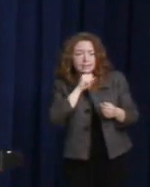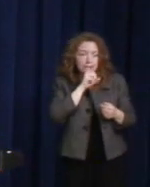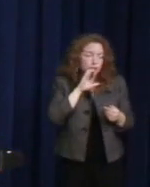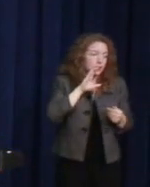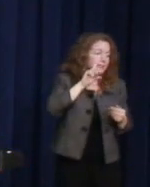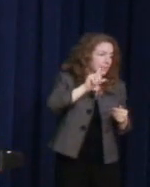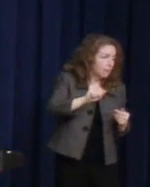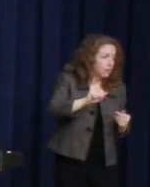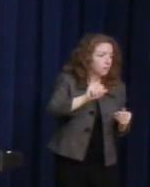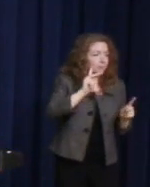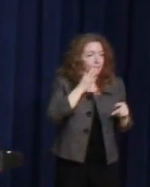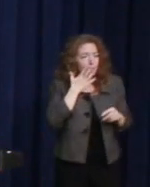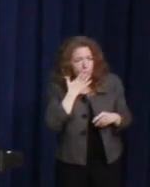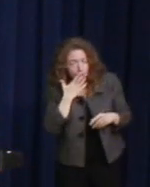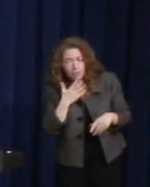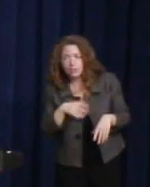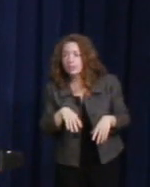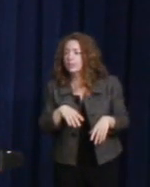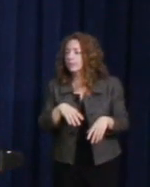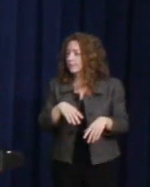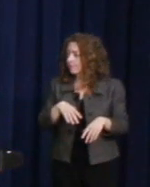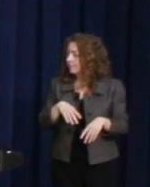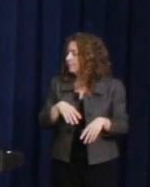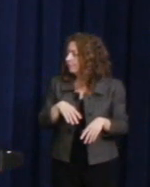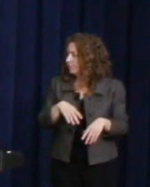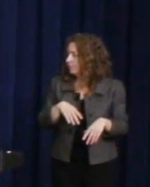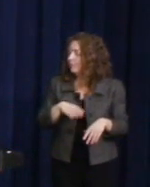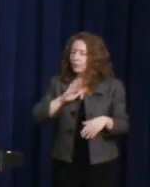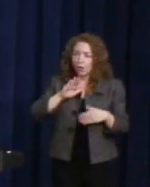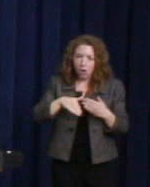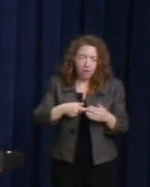people of color, all of us working together.